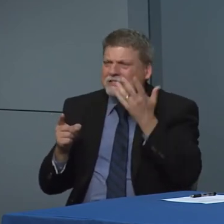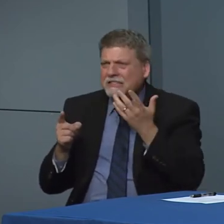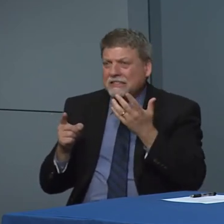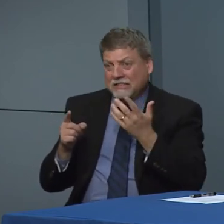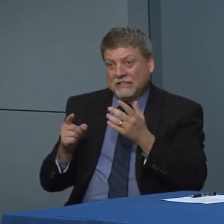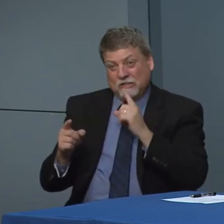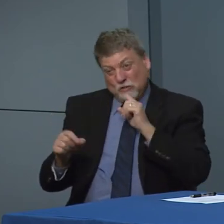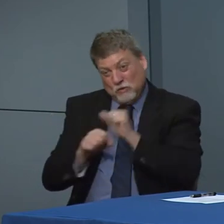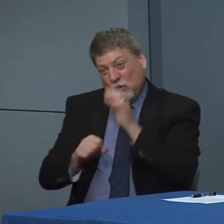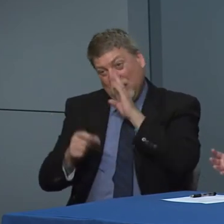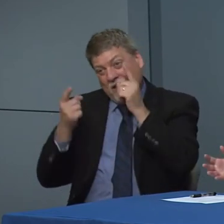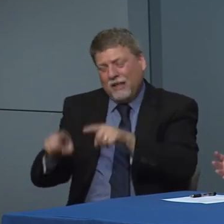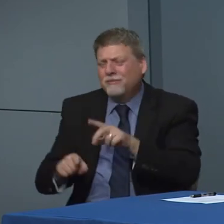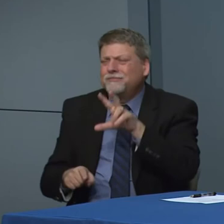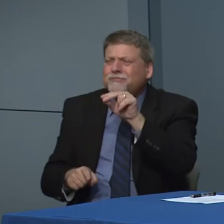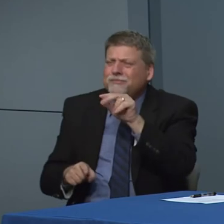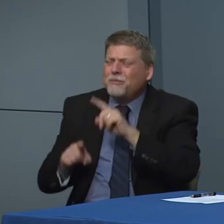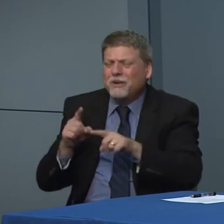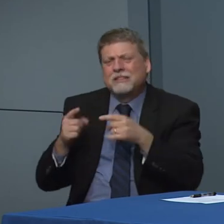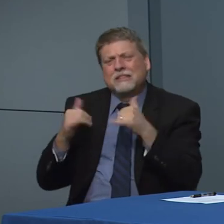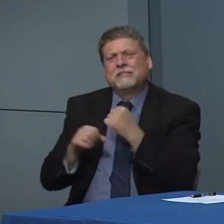there's a world of gray here that we want to understand